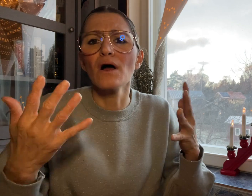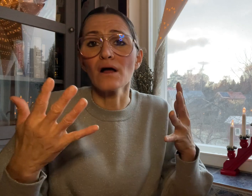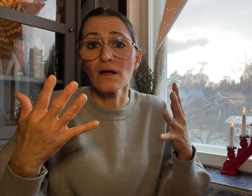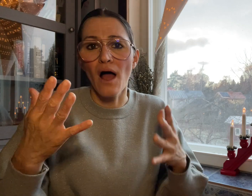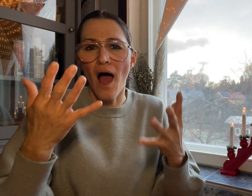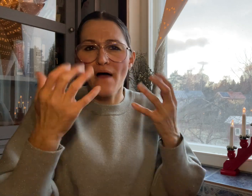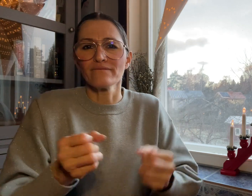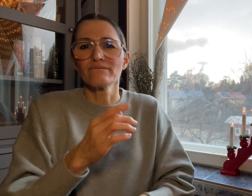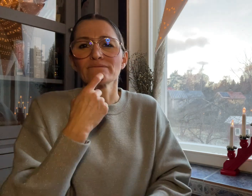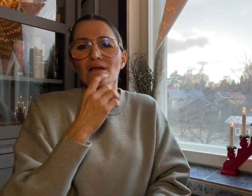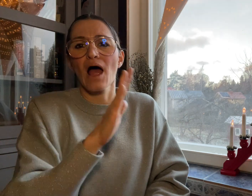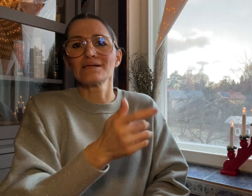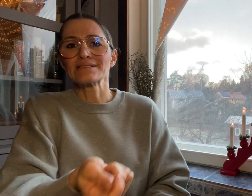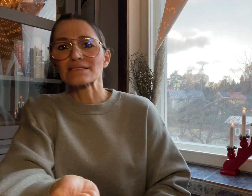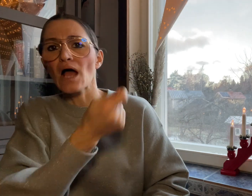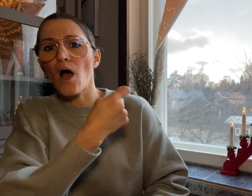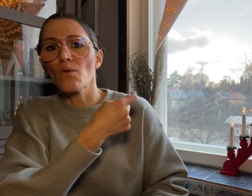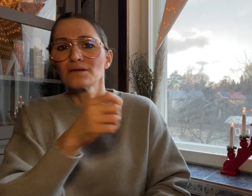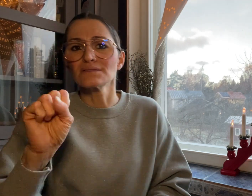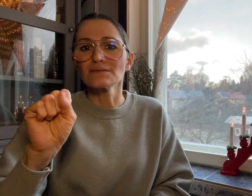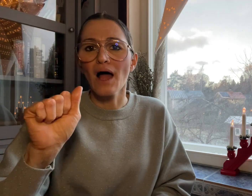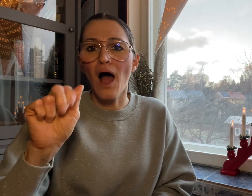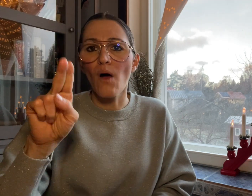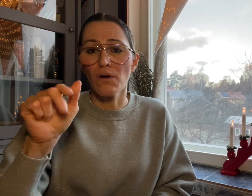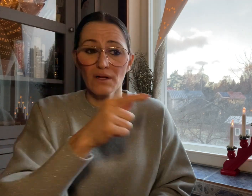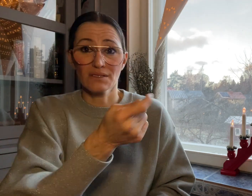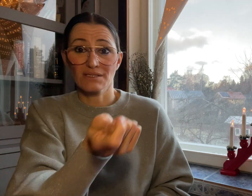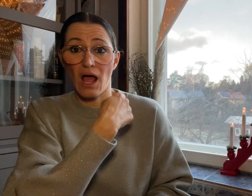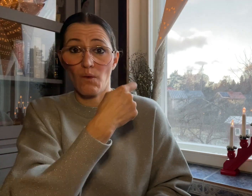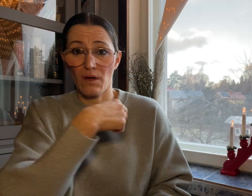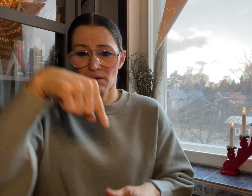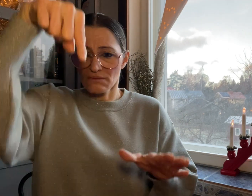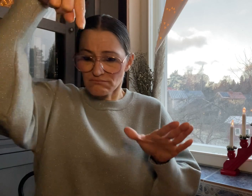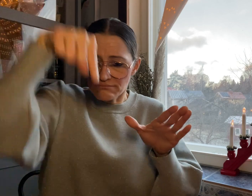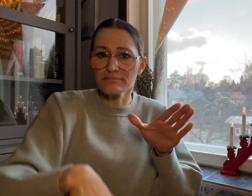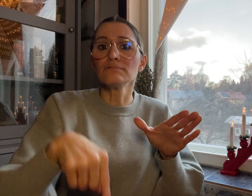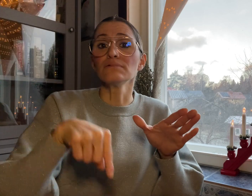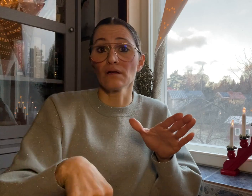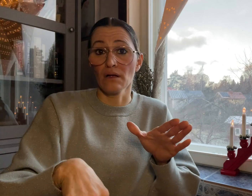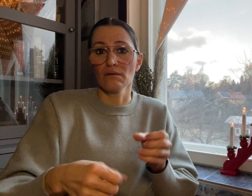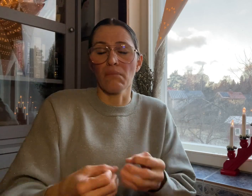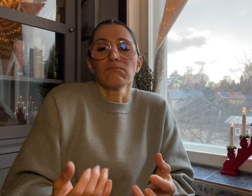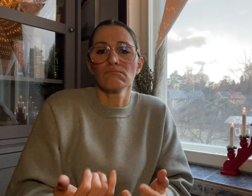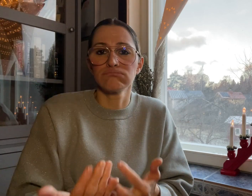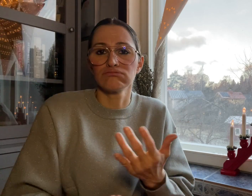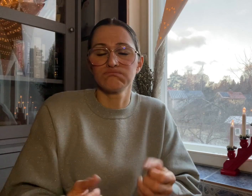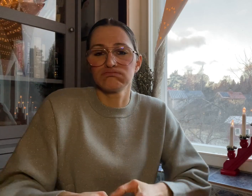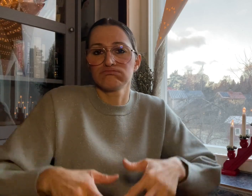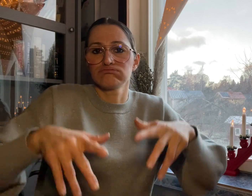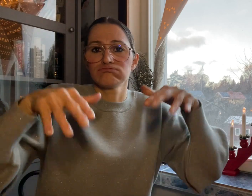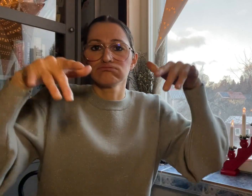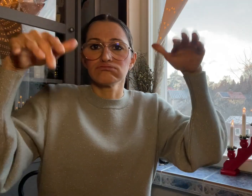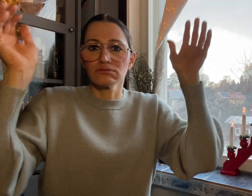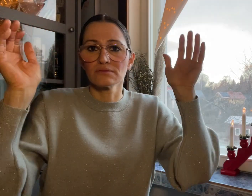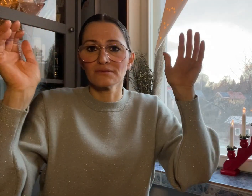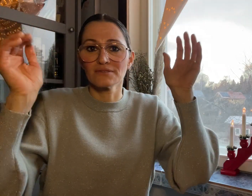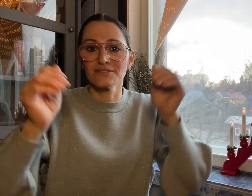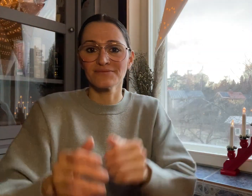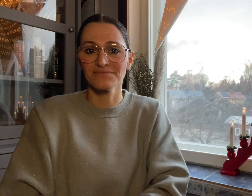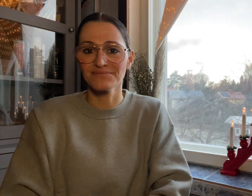the sauna downstairs had caught fire.